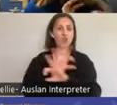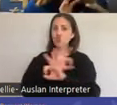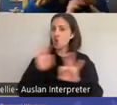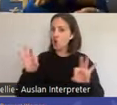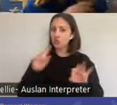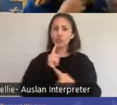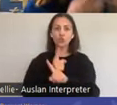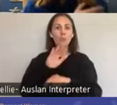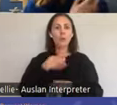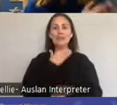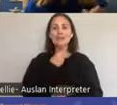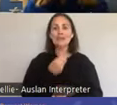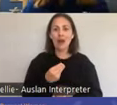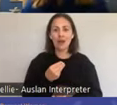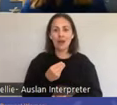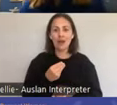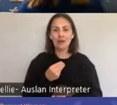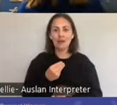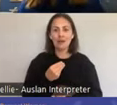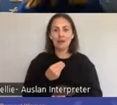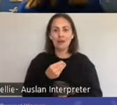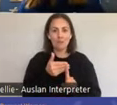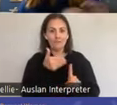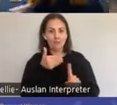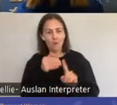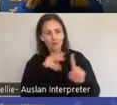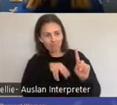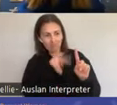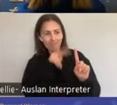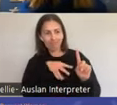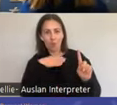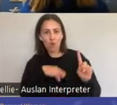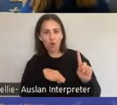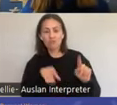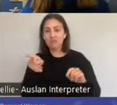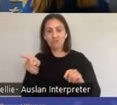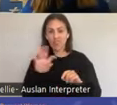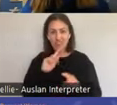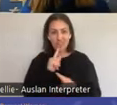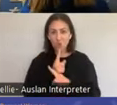You know, that pre the concept. So I could talk about this for a really, really long time,